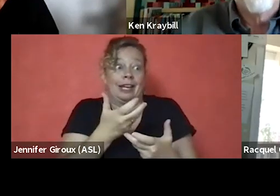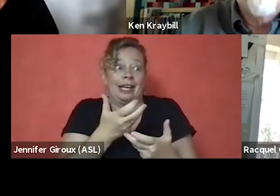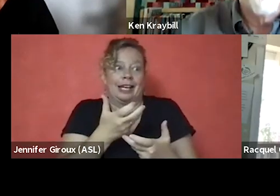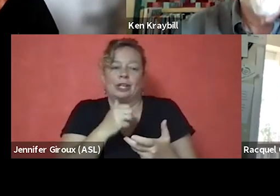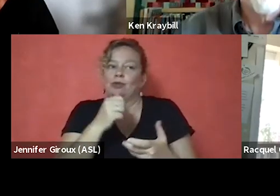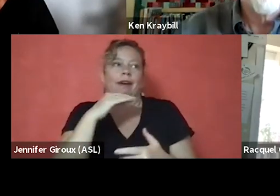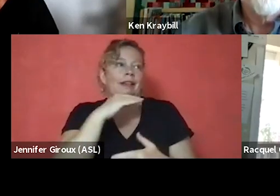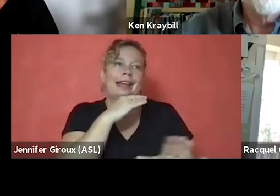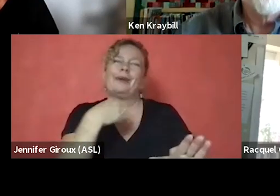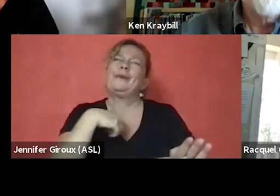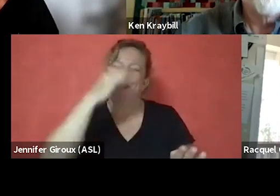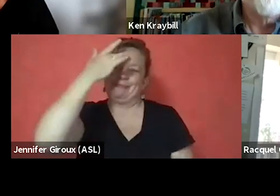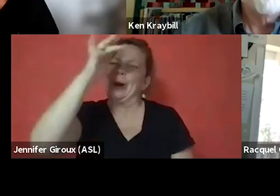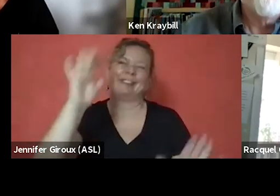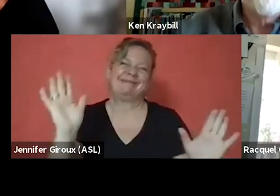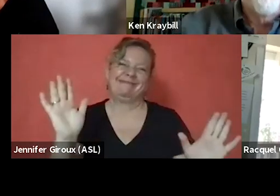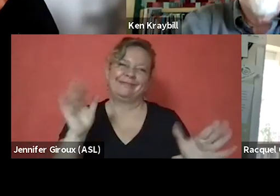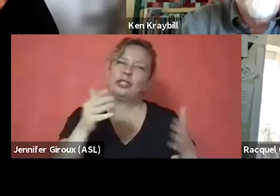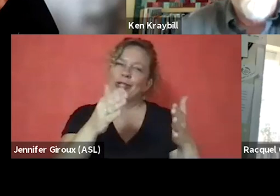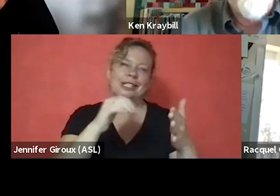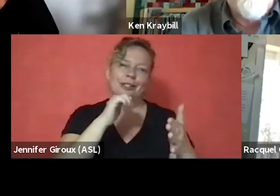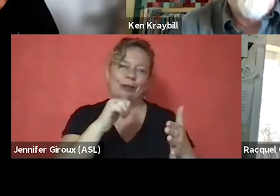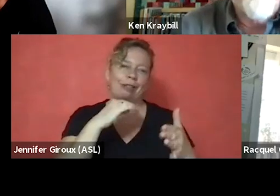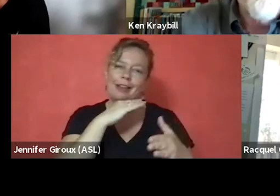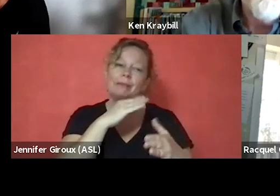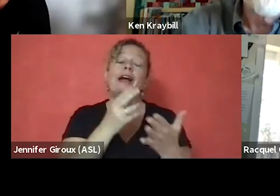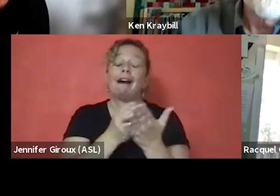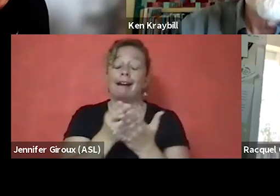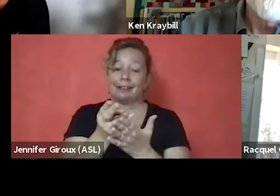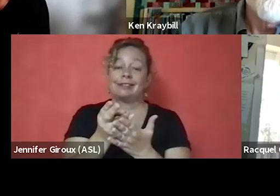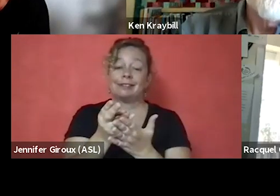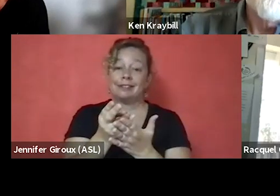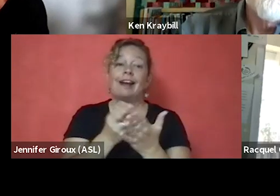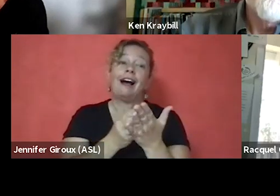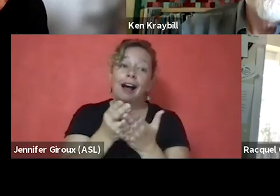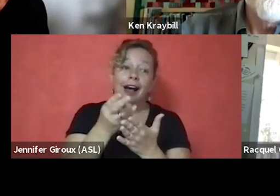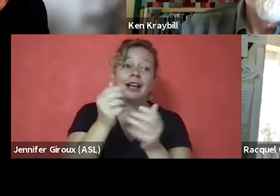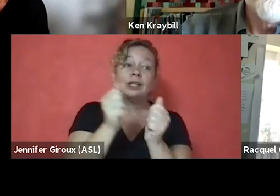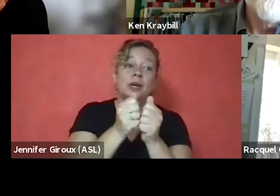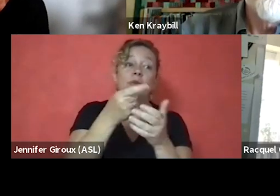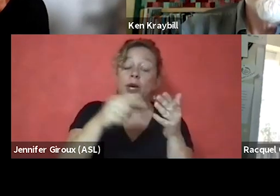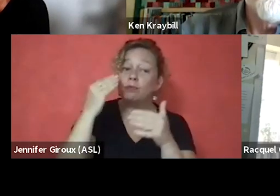We're smart. So, just be honest. Be honest with what you know and what you don't know,